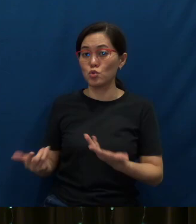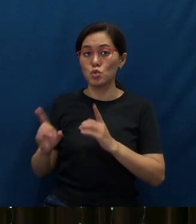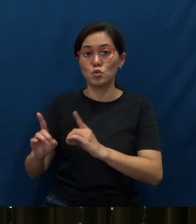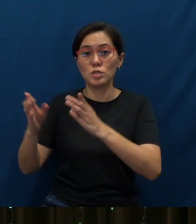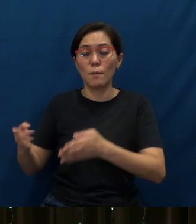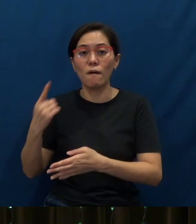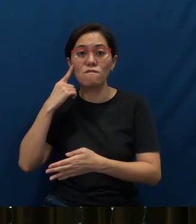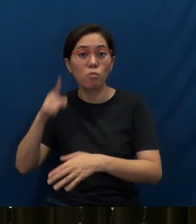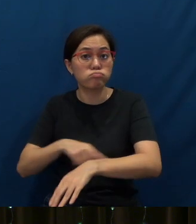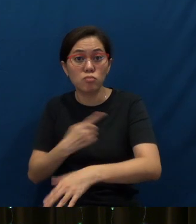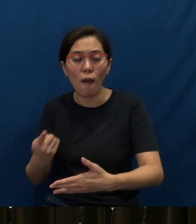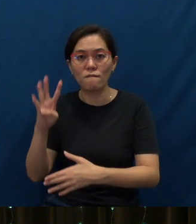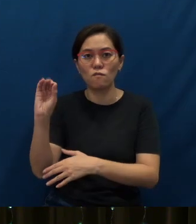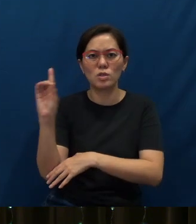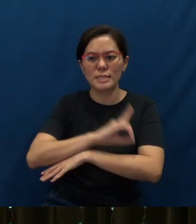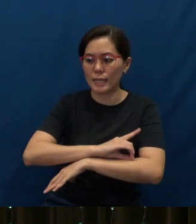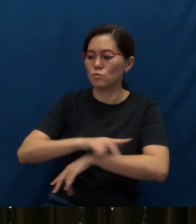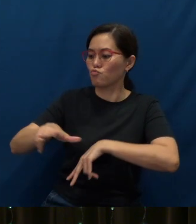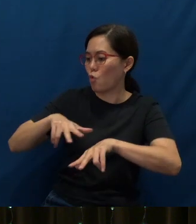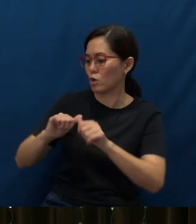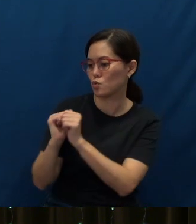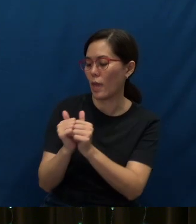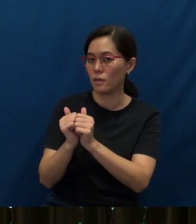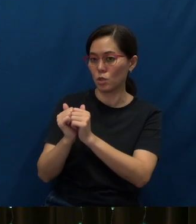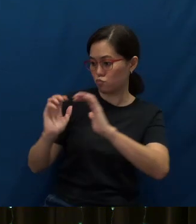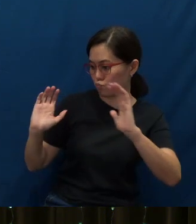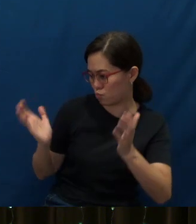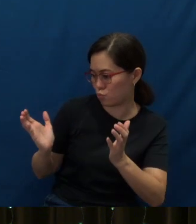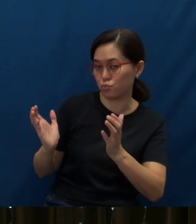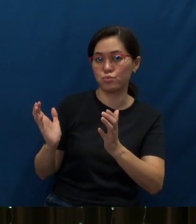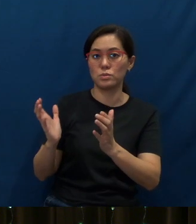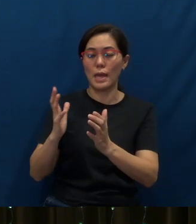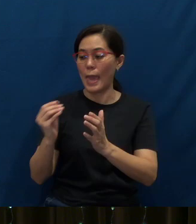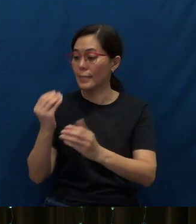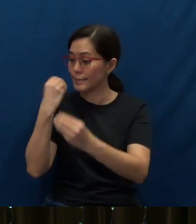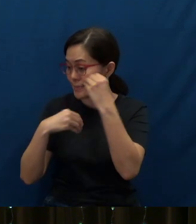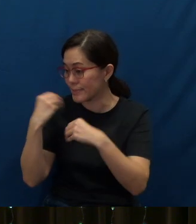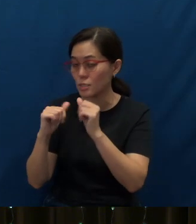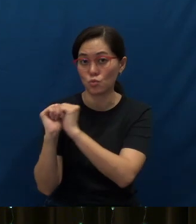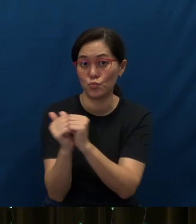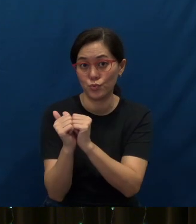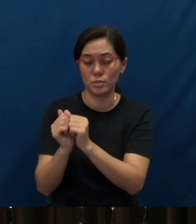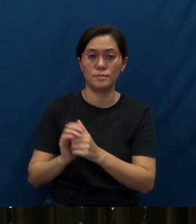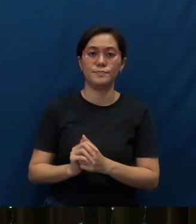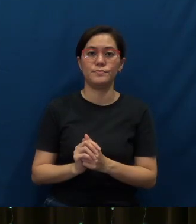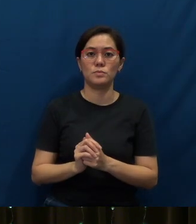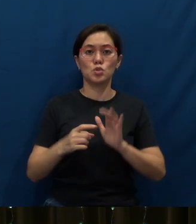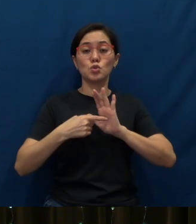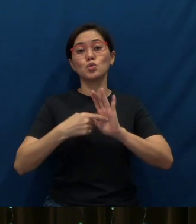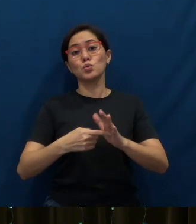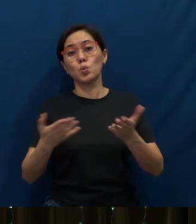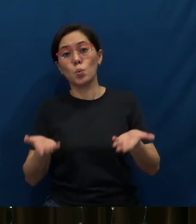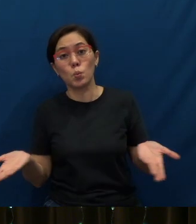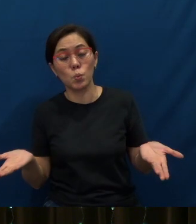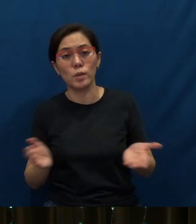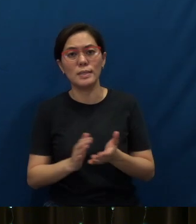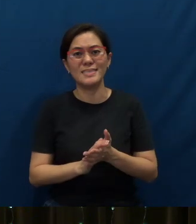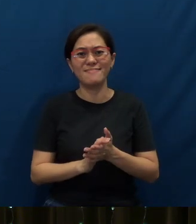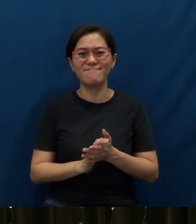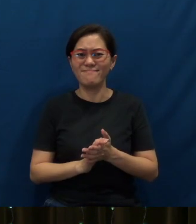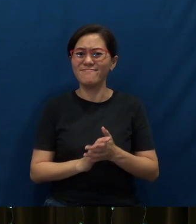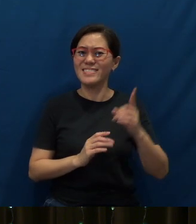He walked with them, He talked with them, even ate with them, to show them that He was alive.